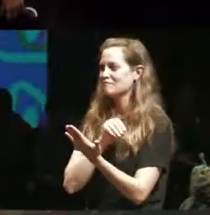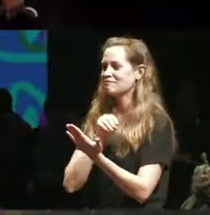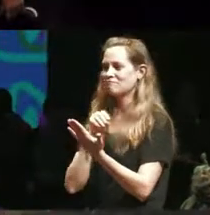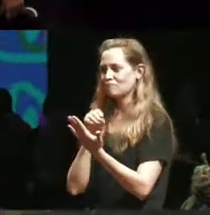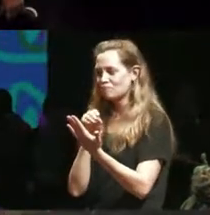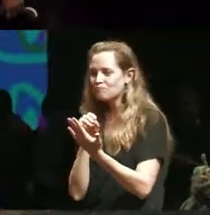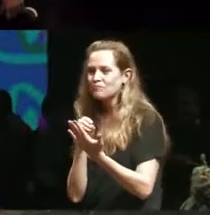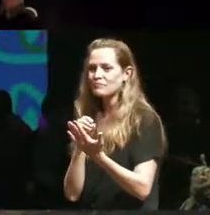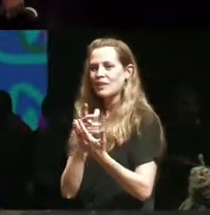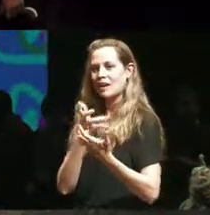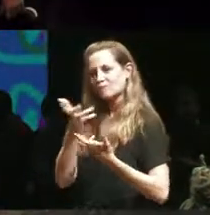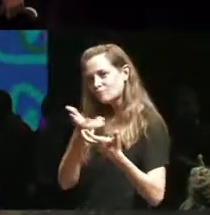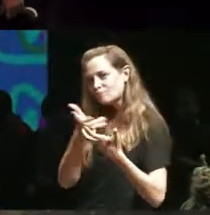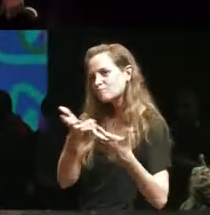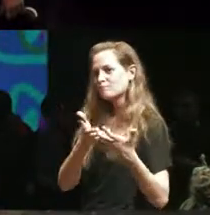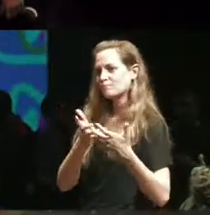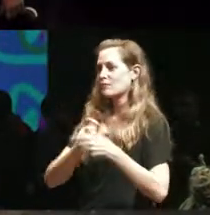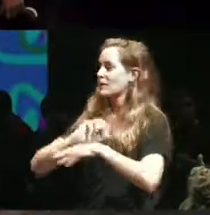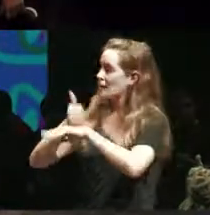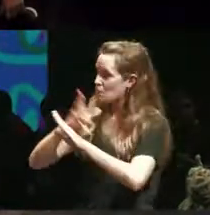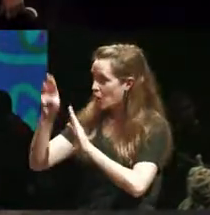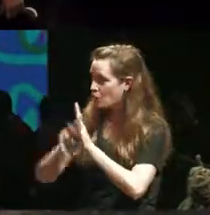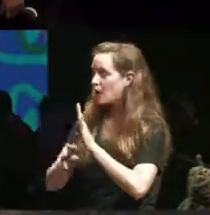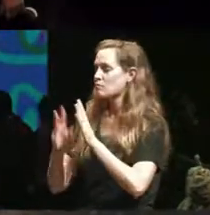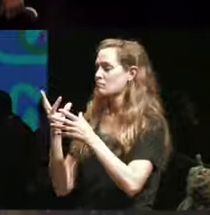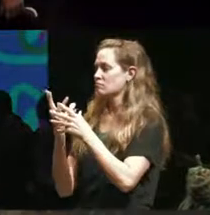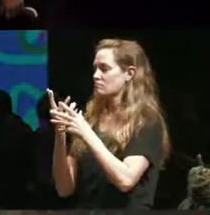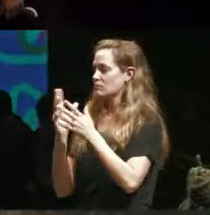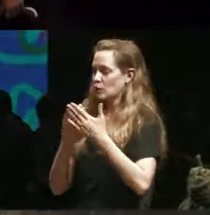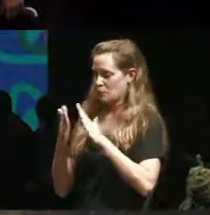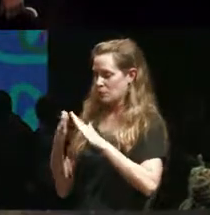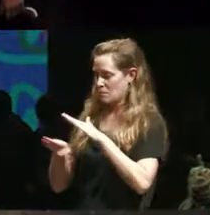met with it or set up programs outside community-based ones that are actually